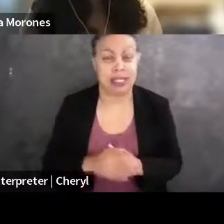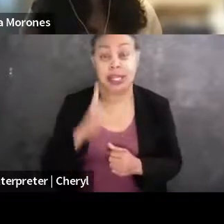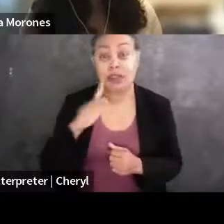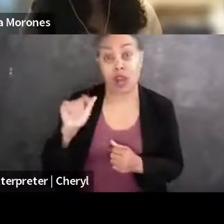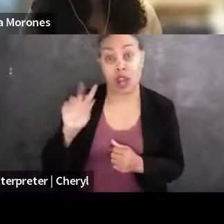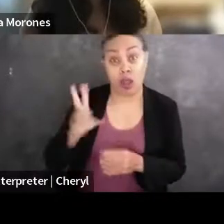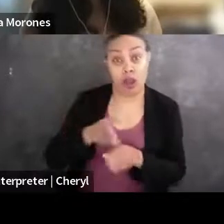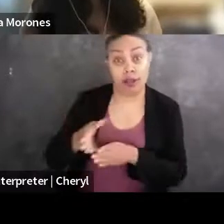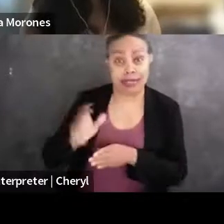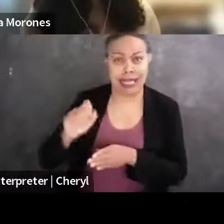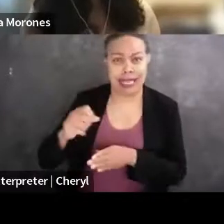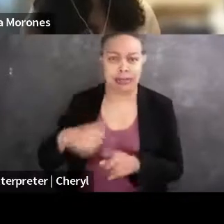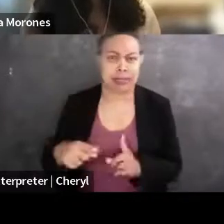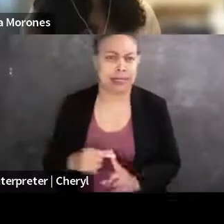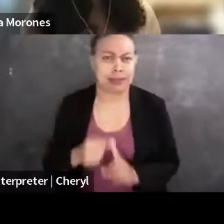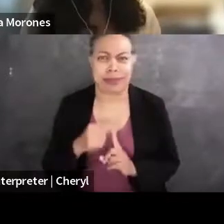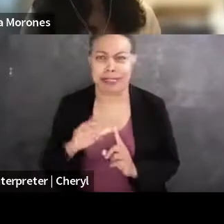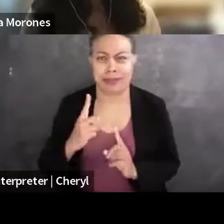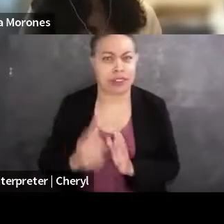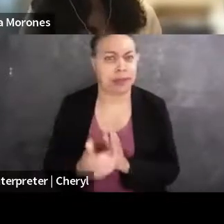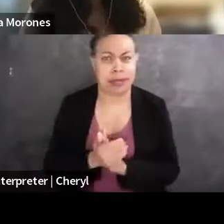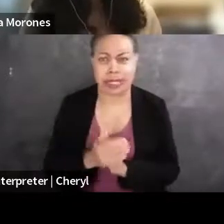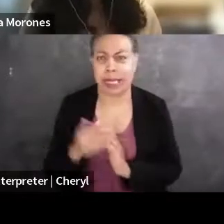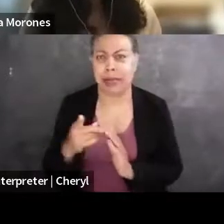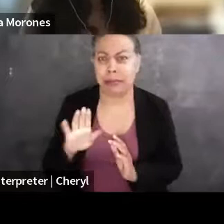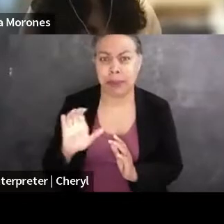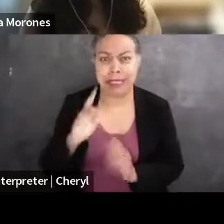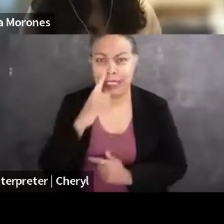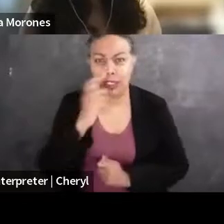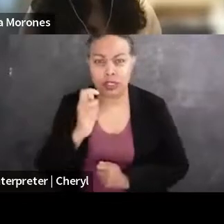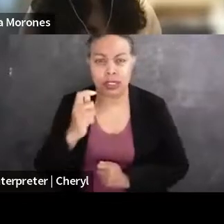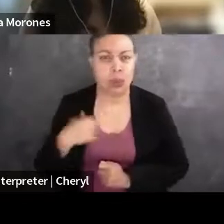I feel especially like in the First Amendment and the public interest space, nobody talks about it.